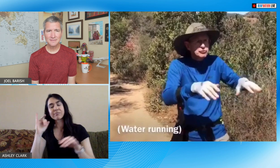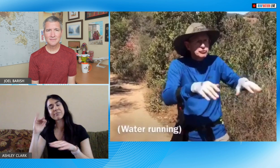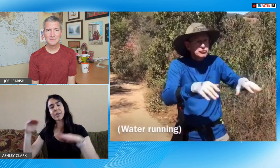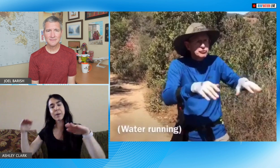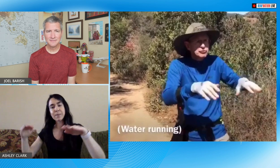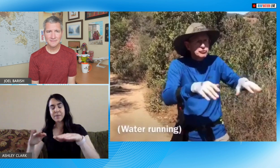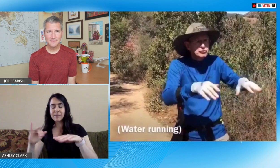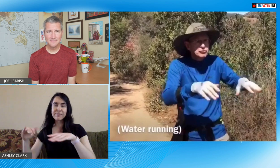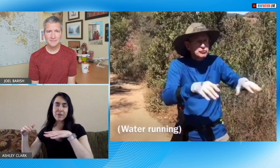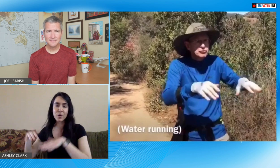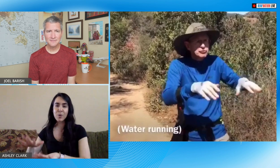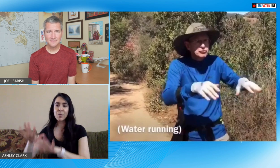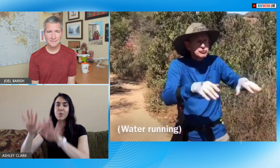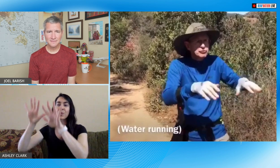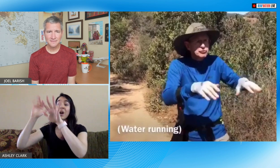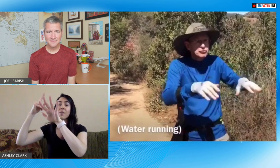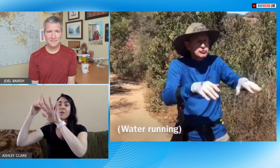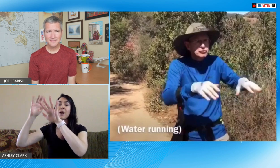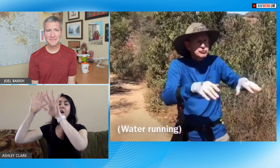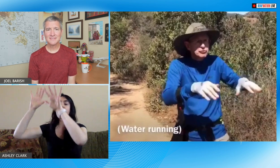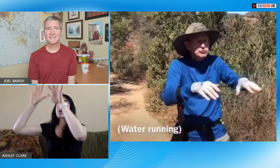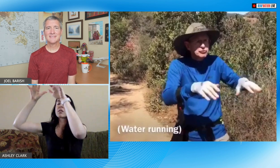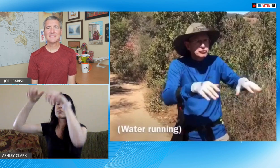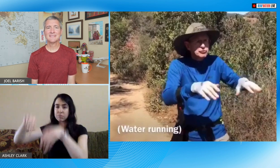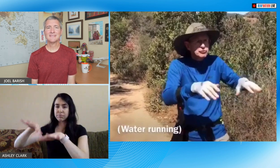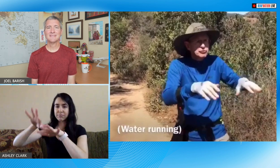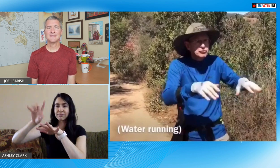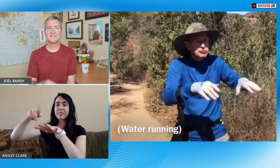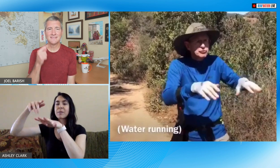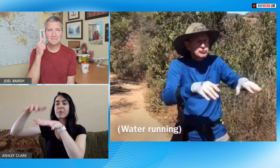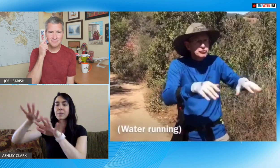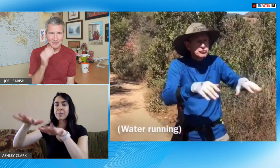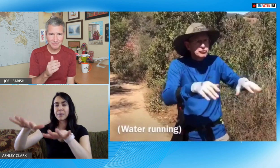will let me know the different sounds that he can hear and then he will show